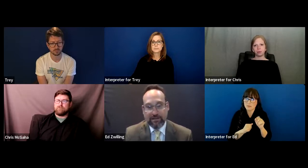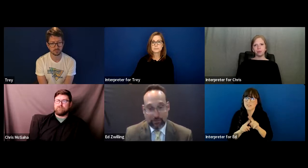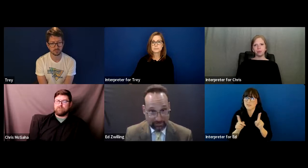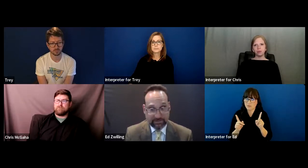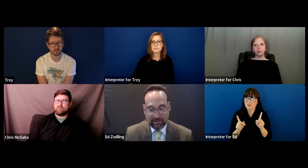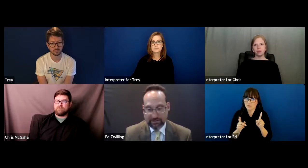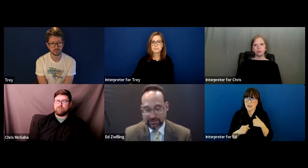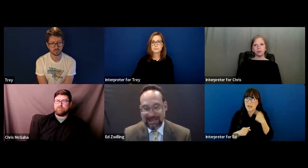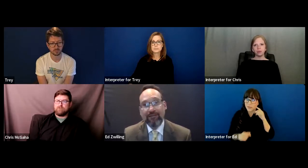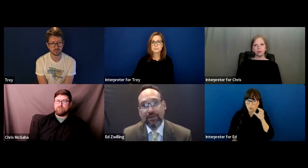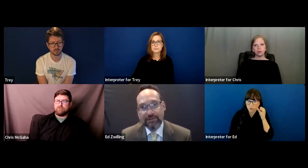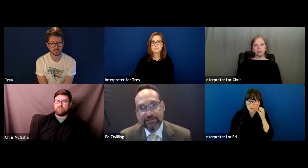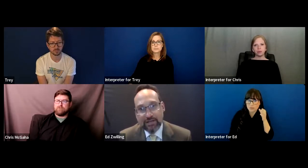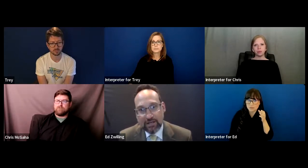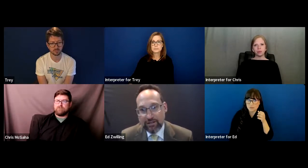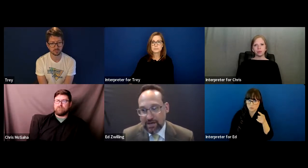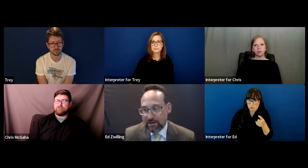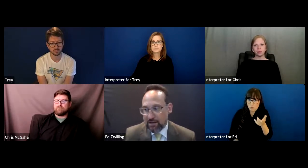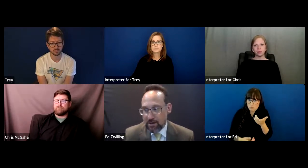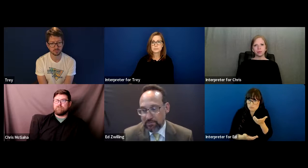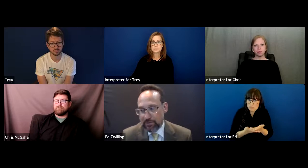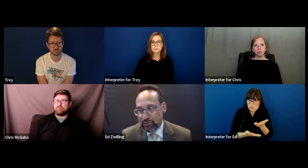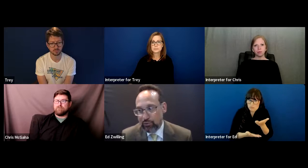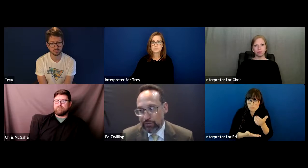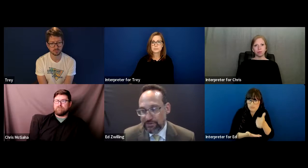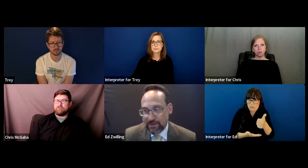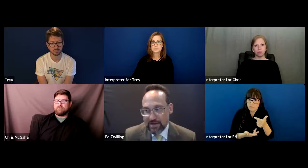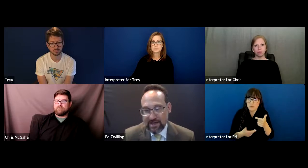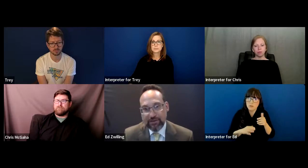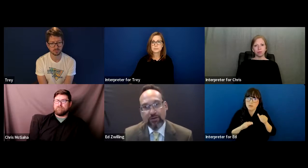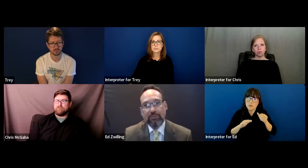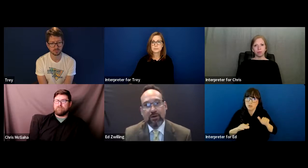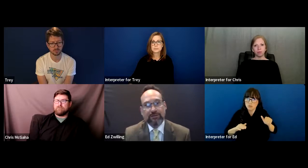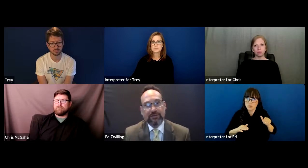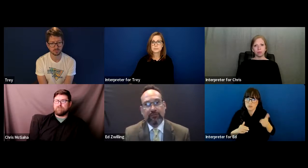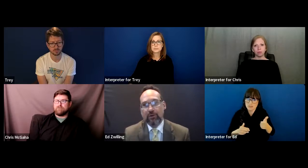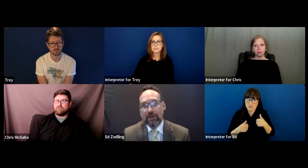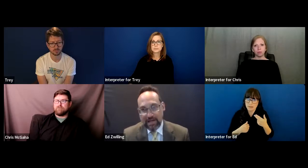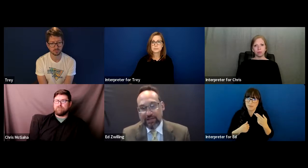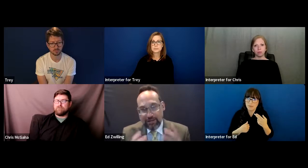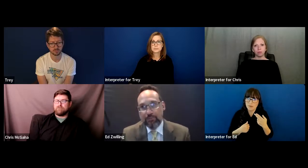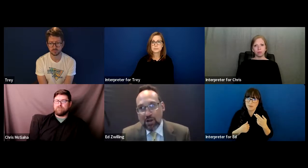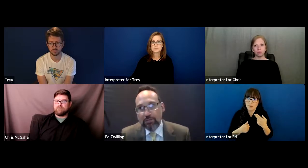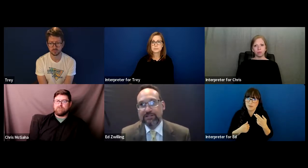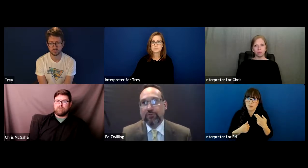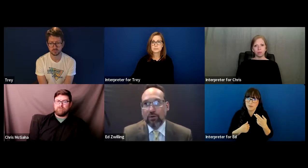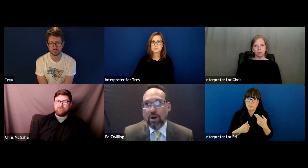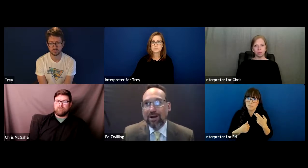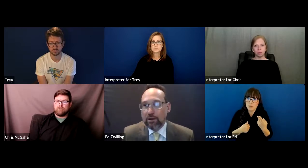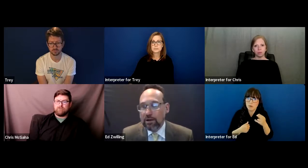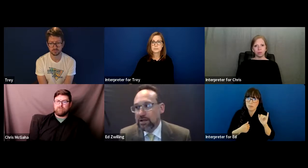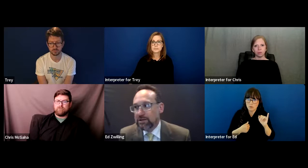I think Chris is here is evidence that children that have hearing impairments and require